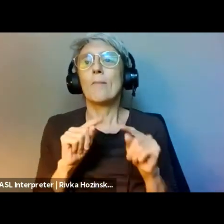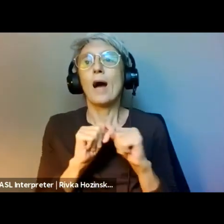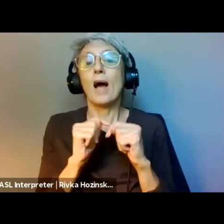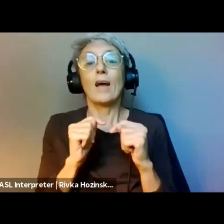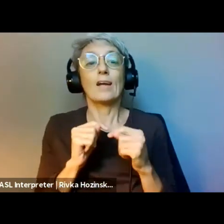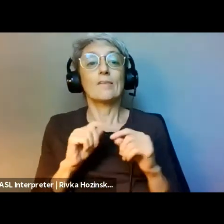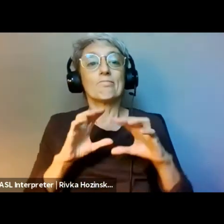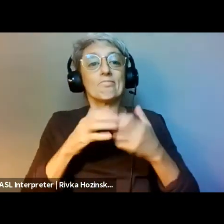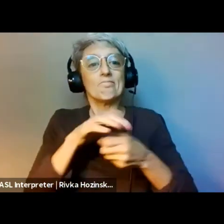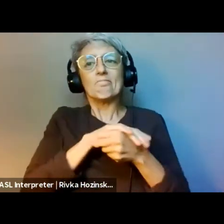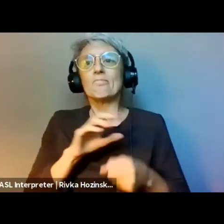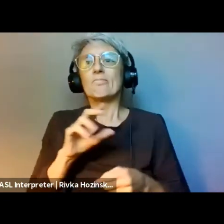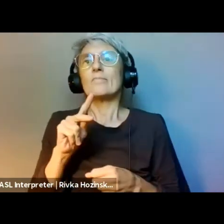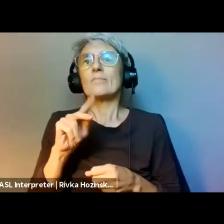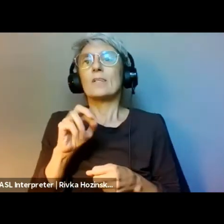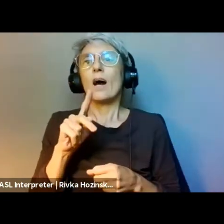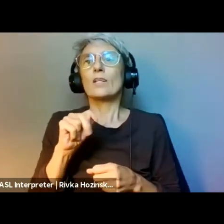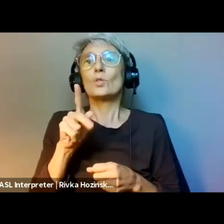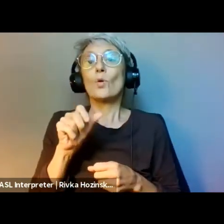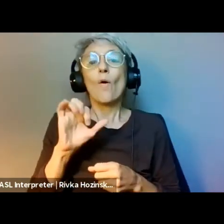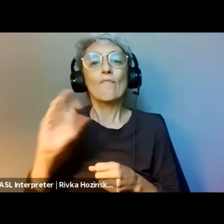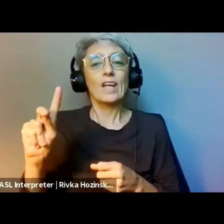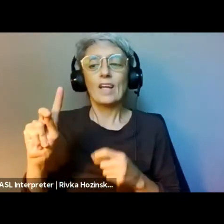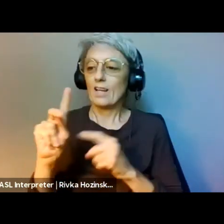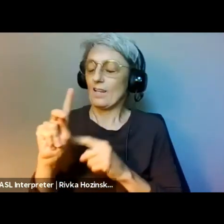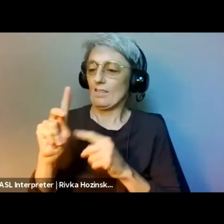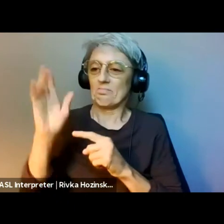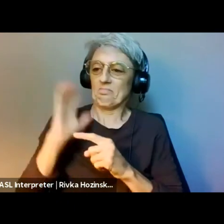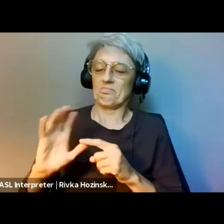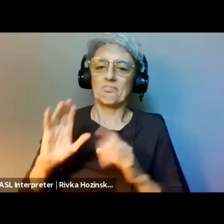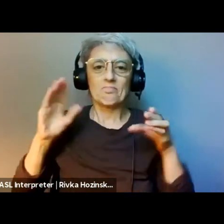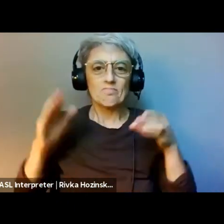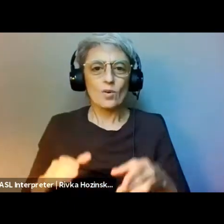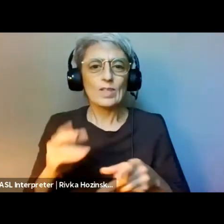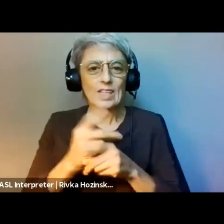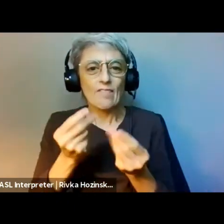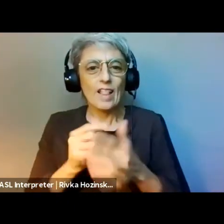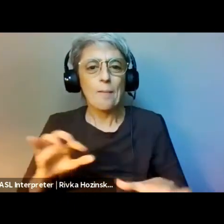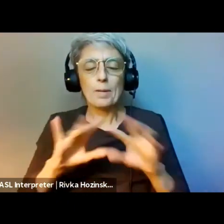by nine women of color activists, not the foundations board.